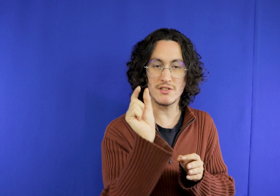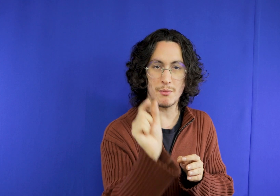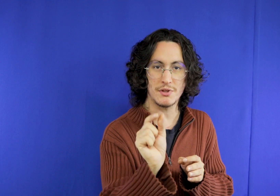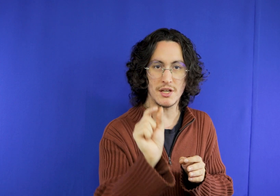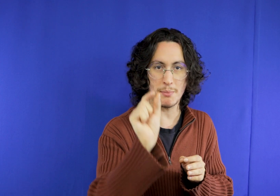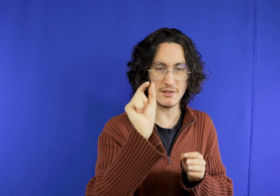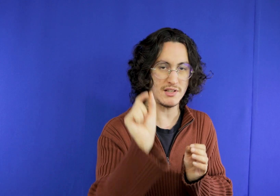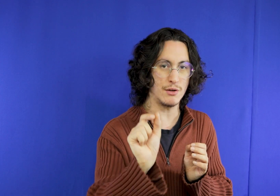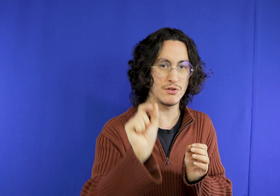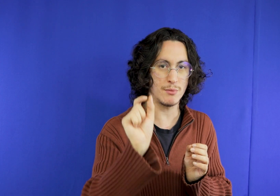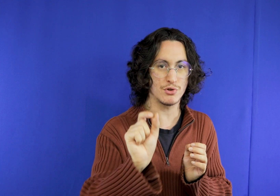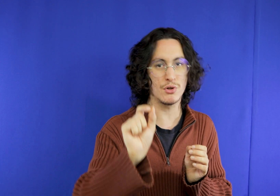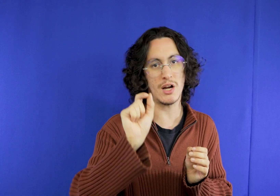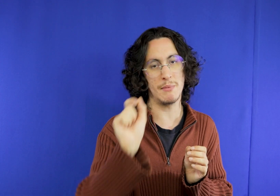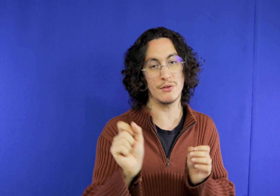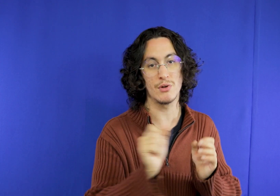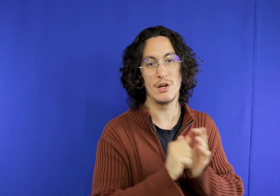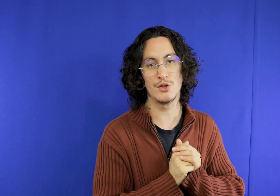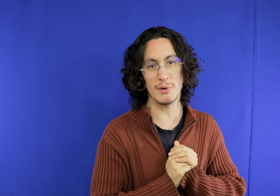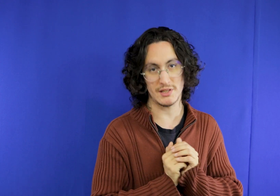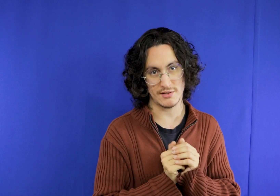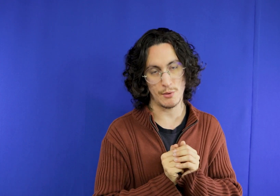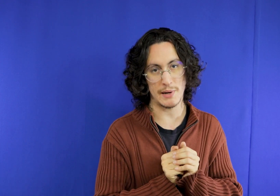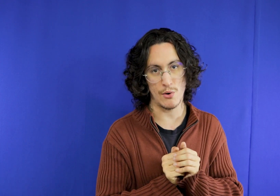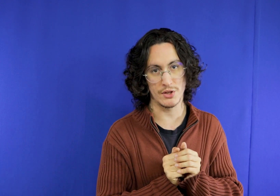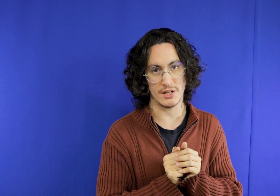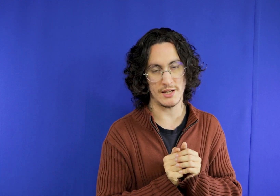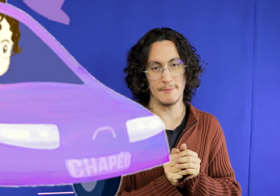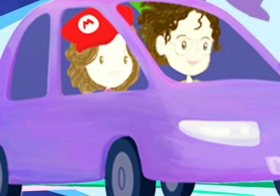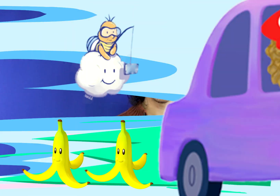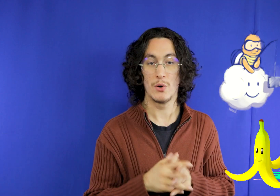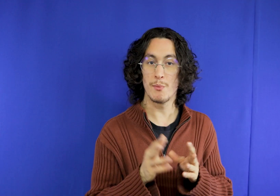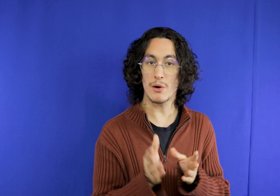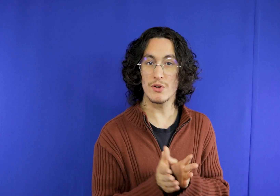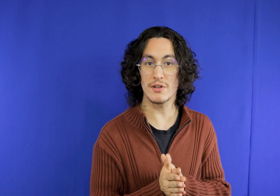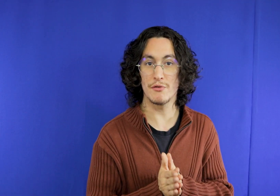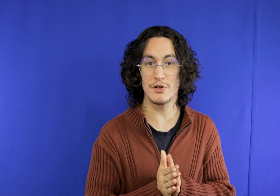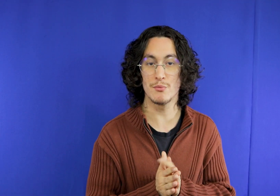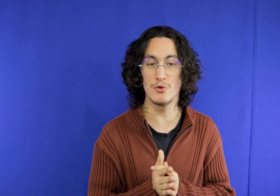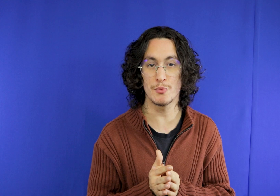then you always have to think about your travel from one attraction to another. It's something I do.